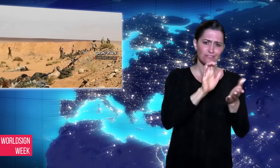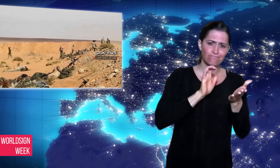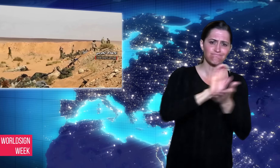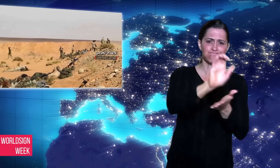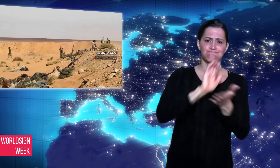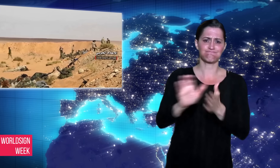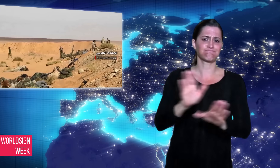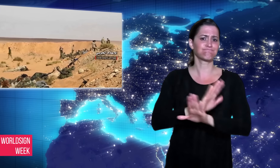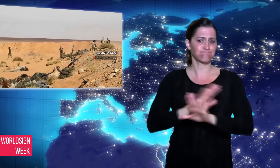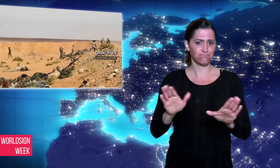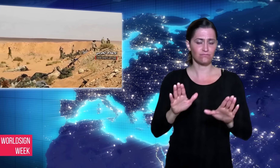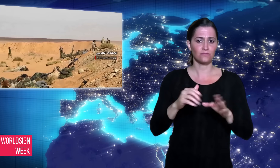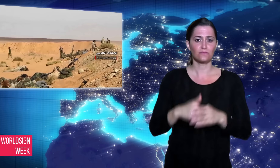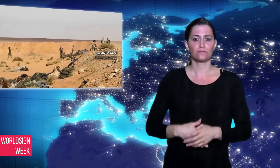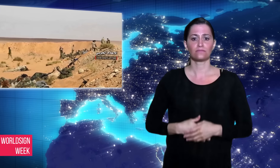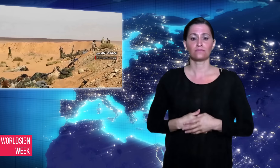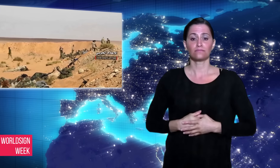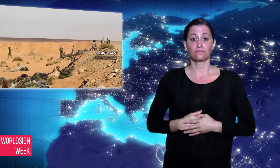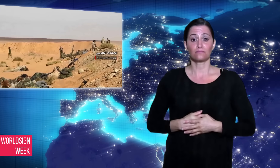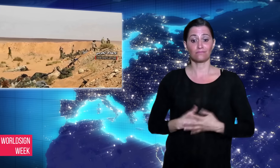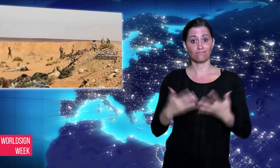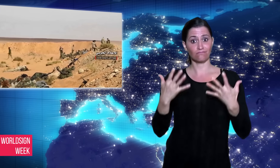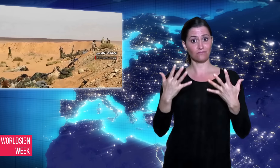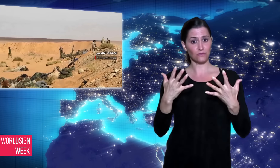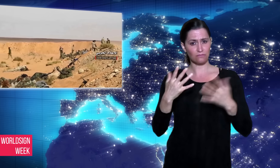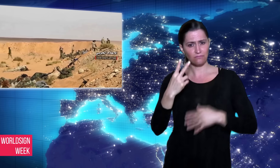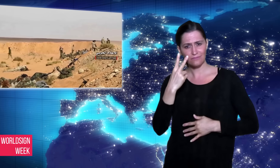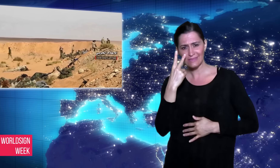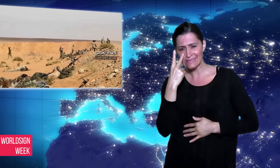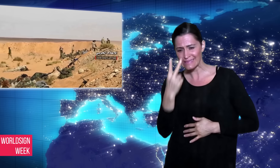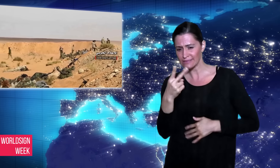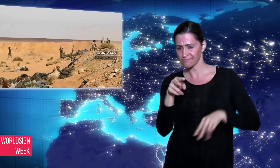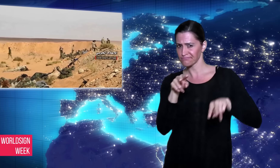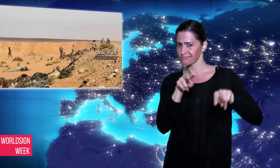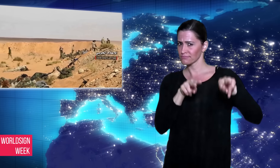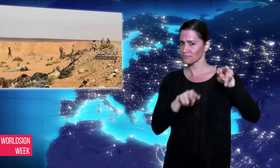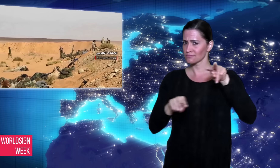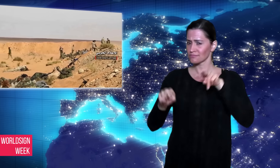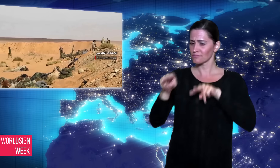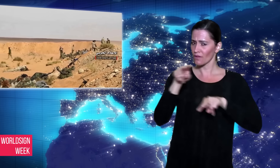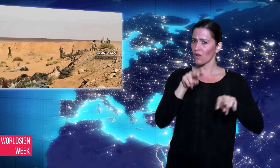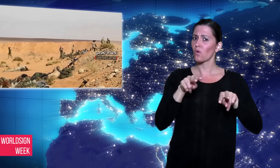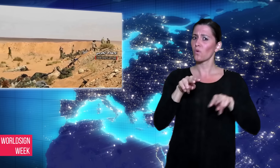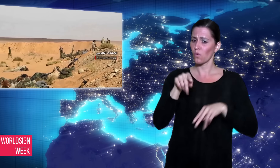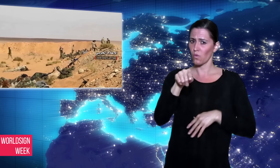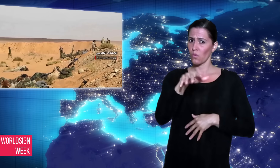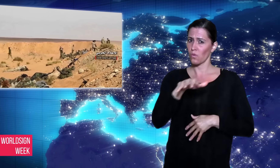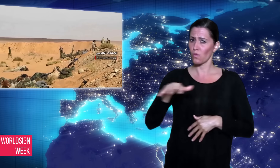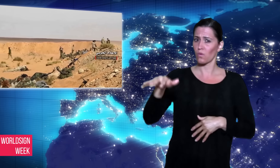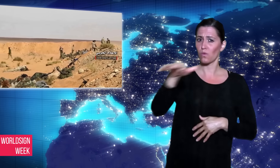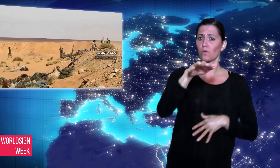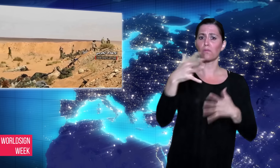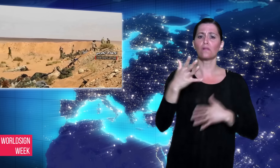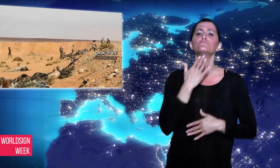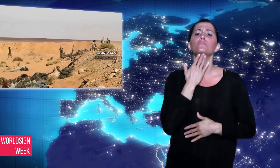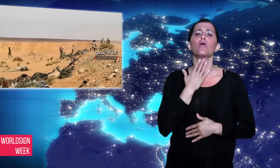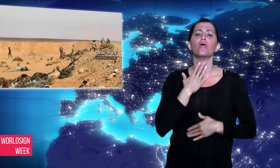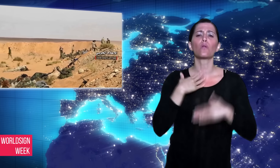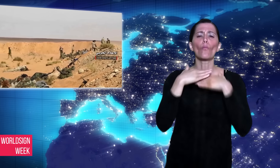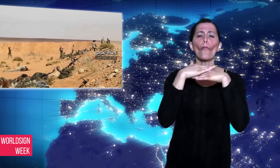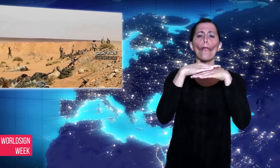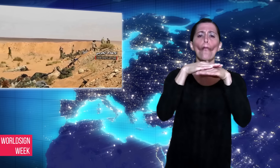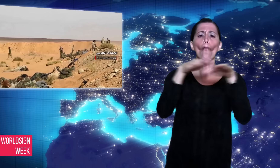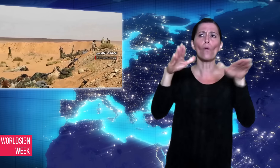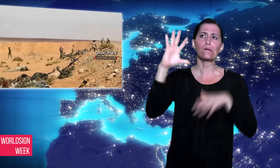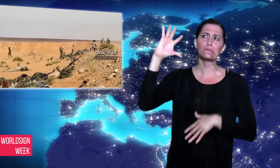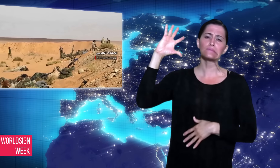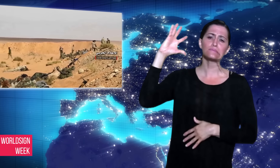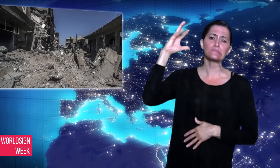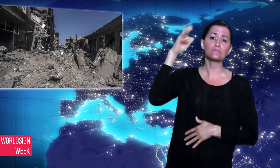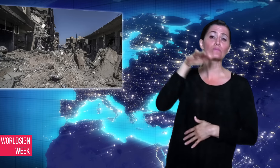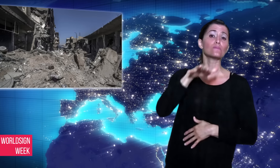of insurgency in the desert is still a